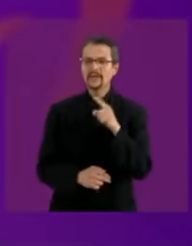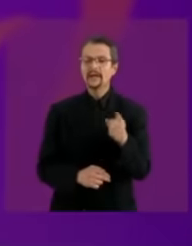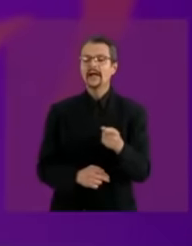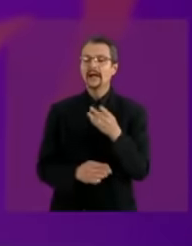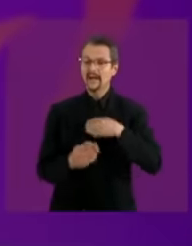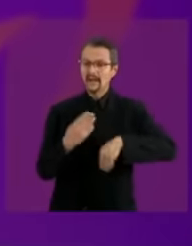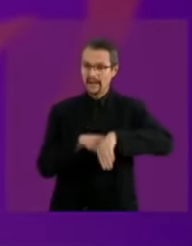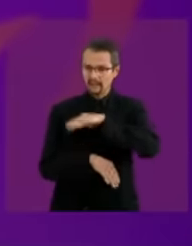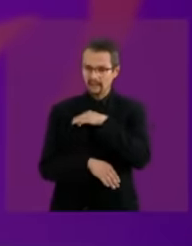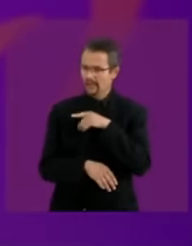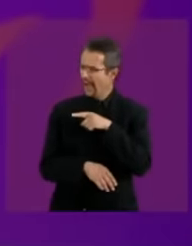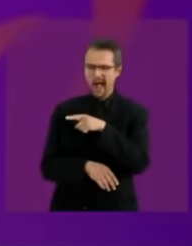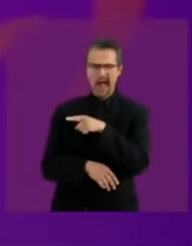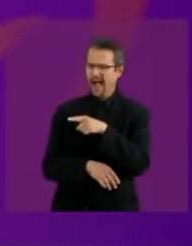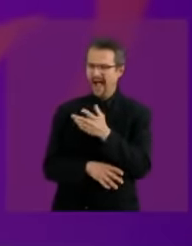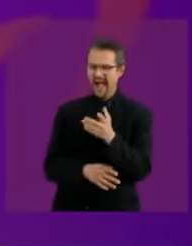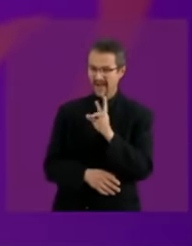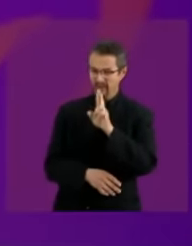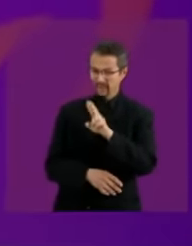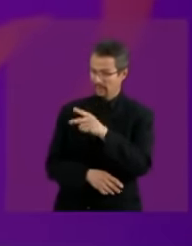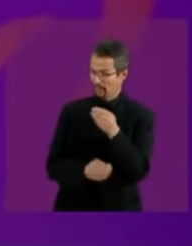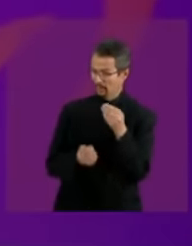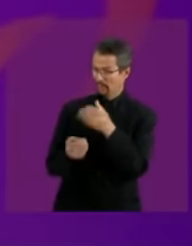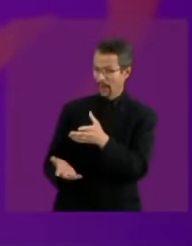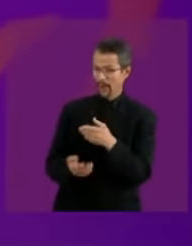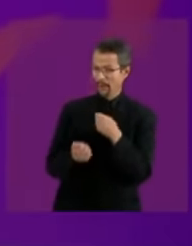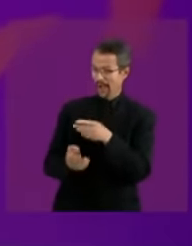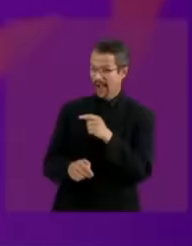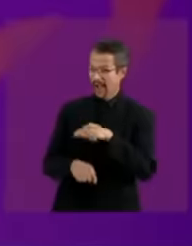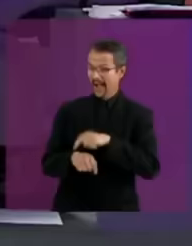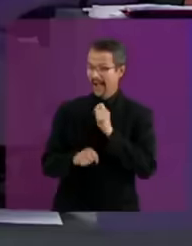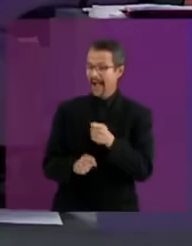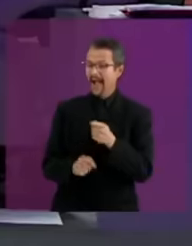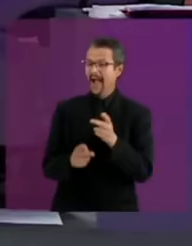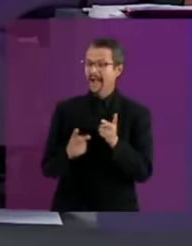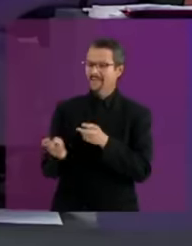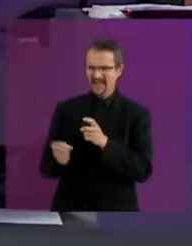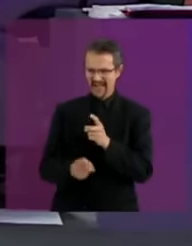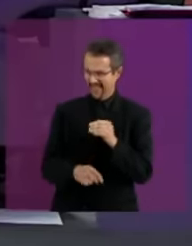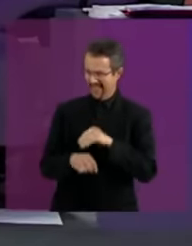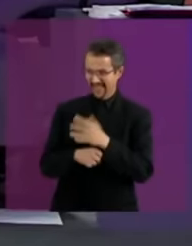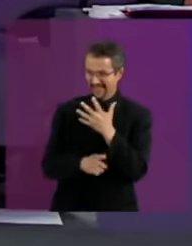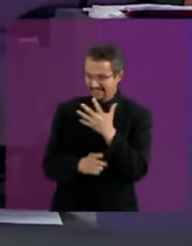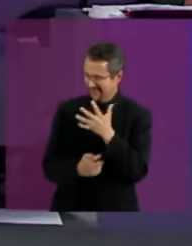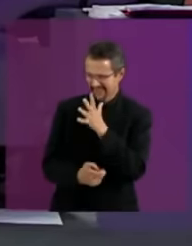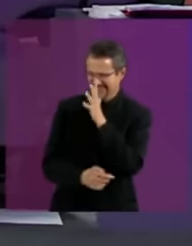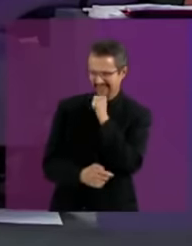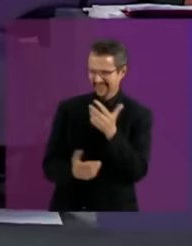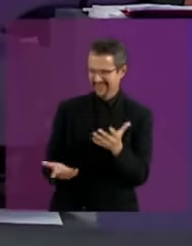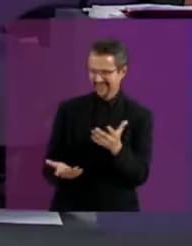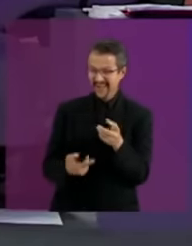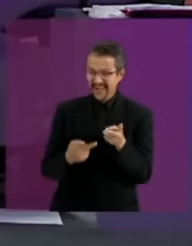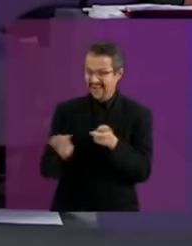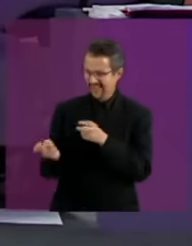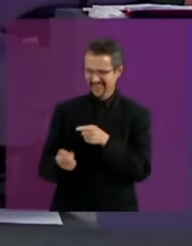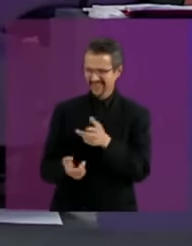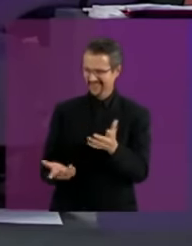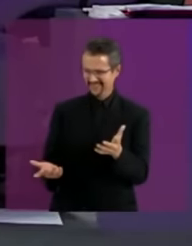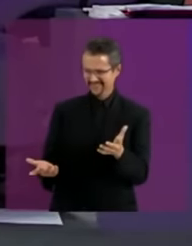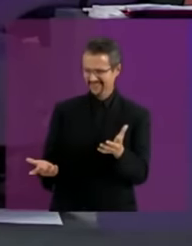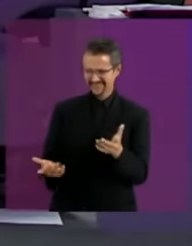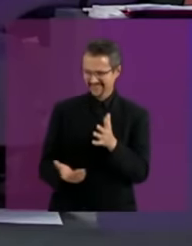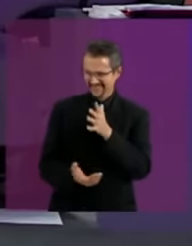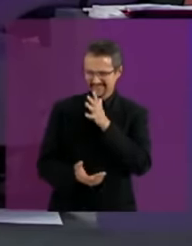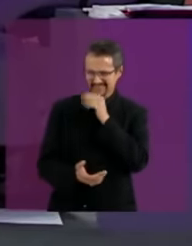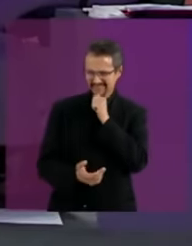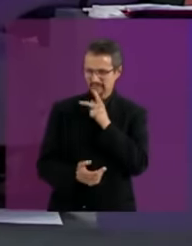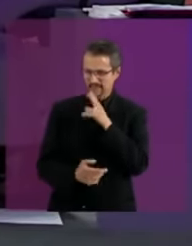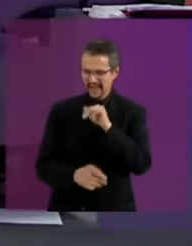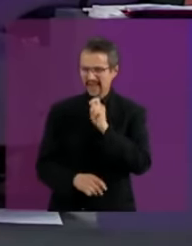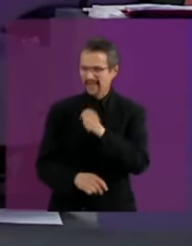time the prian candidate wants them they gave her five eh Well qui la ball pres 53 is